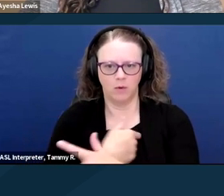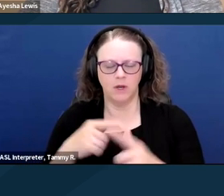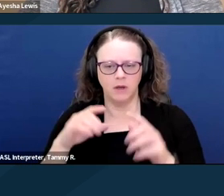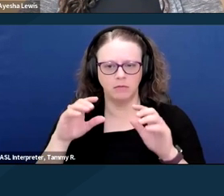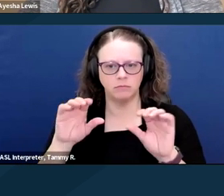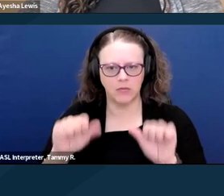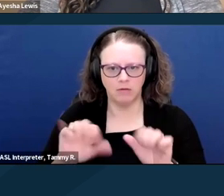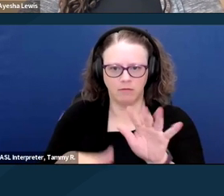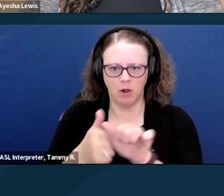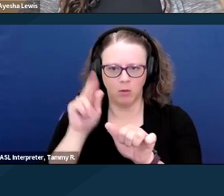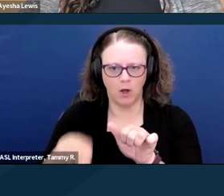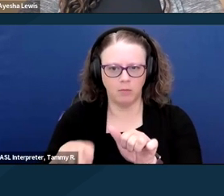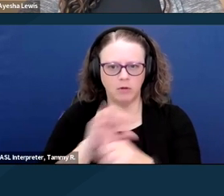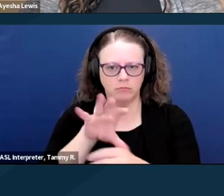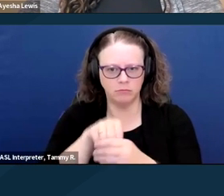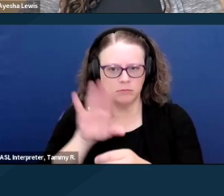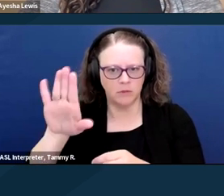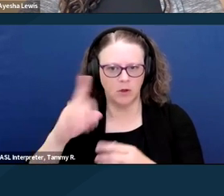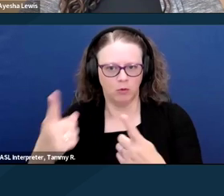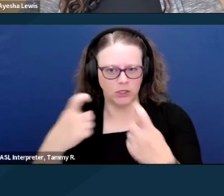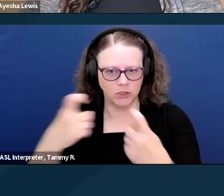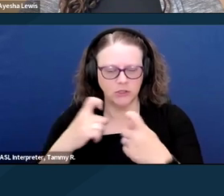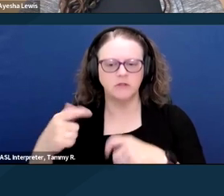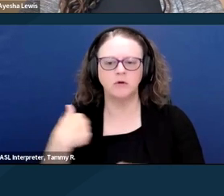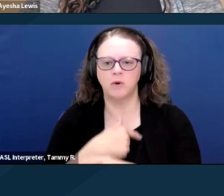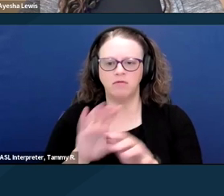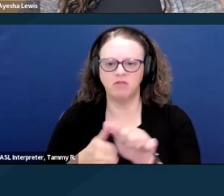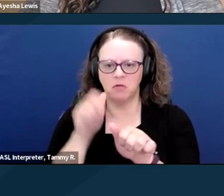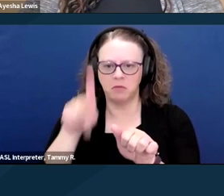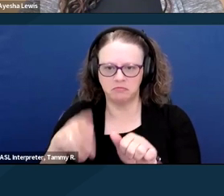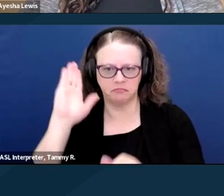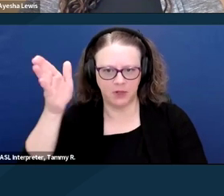with anyone who hasn't been able to get their question answered during our briefing.